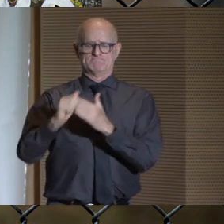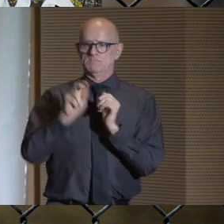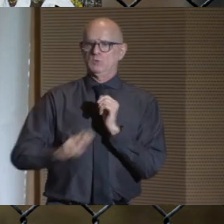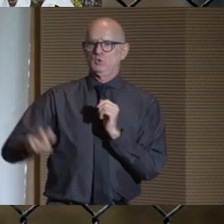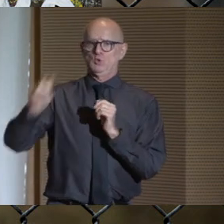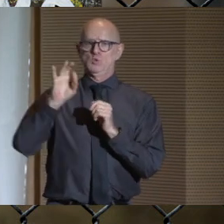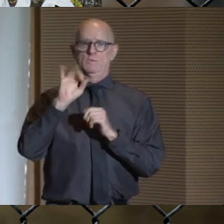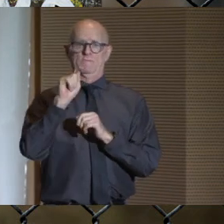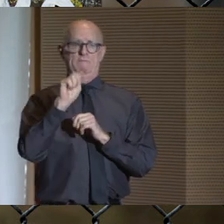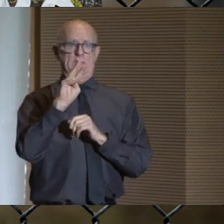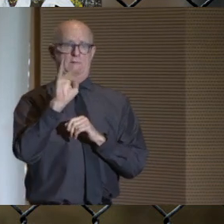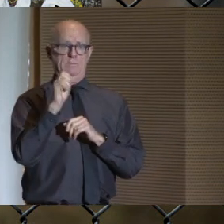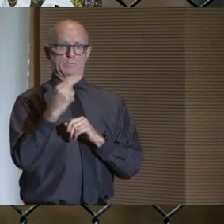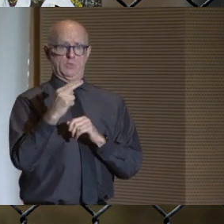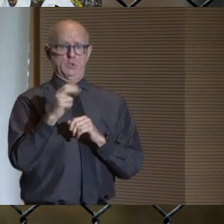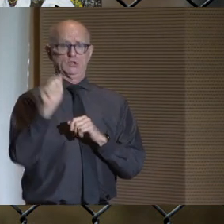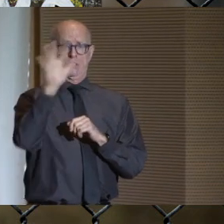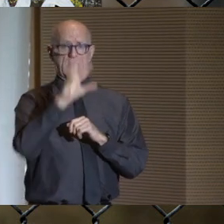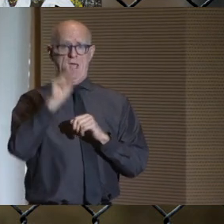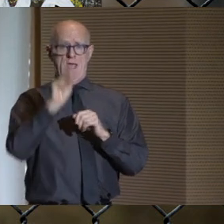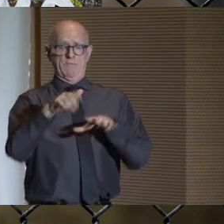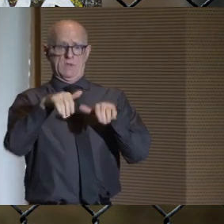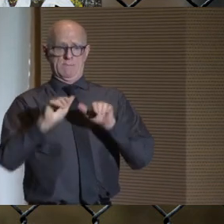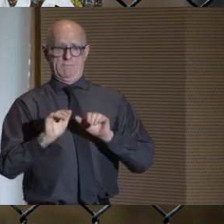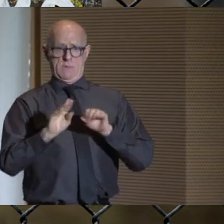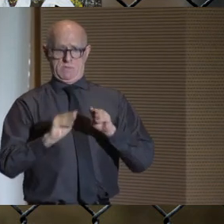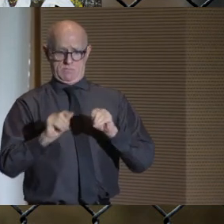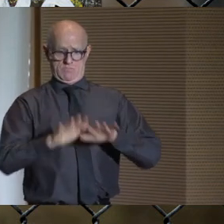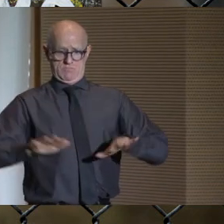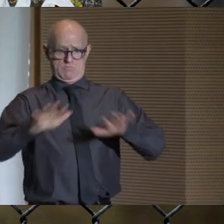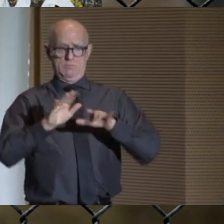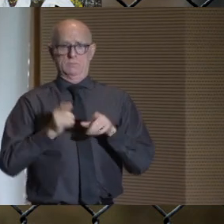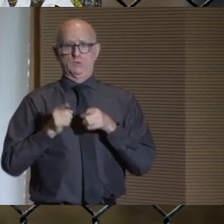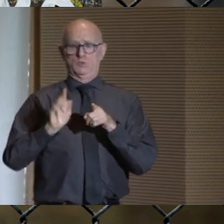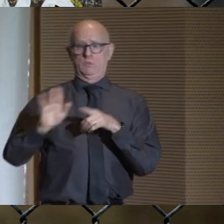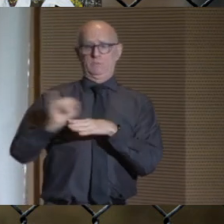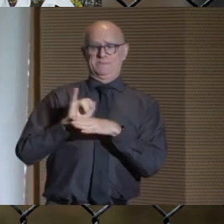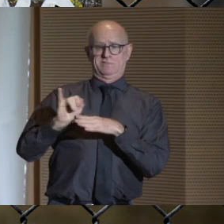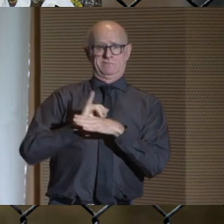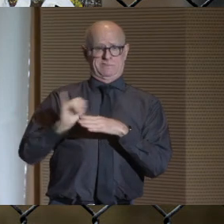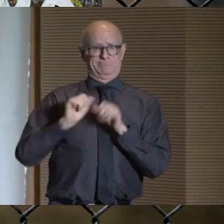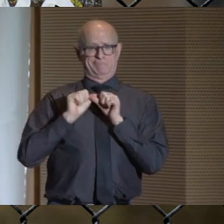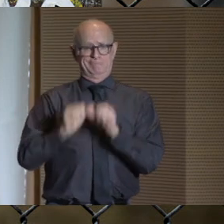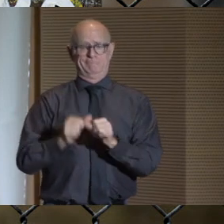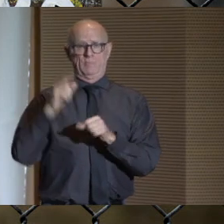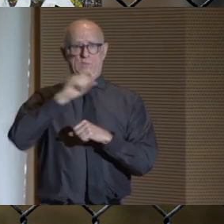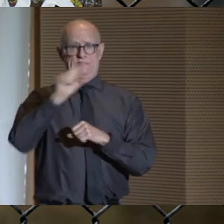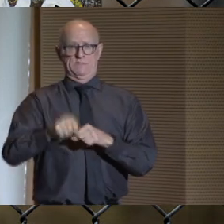gave me a tour of the Flatbush African Burial Grounds during their semester-long paid internship